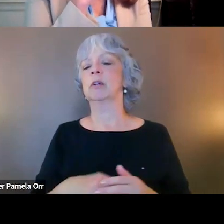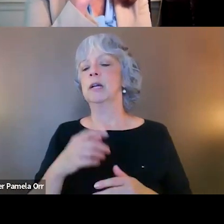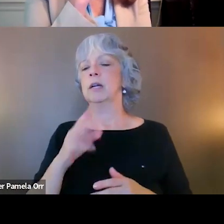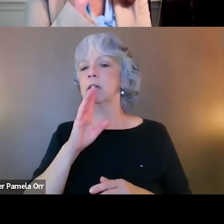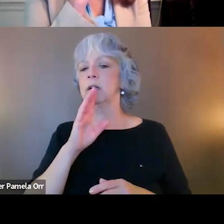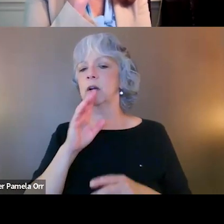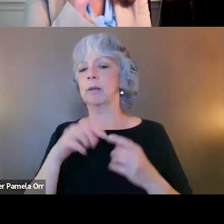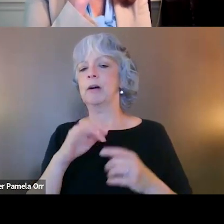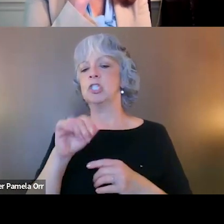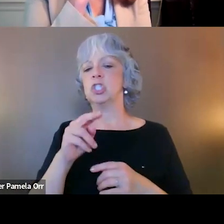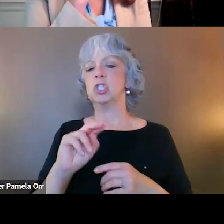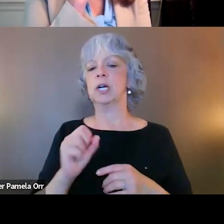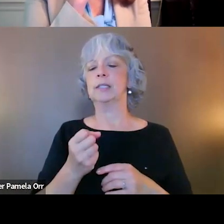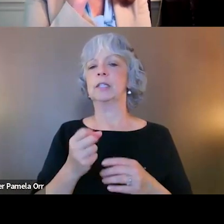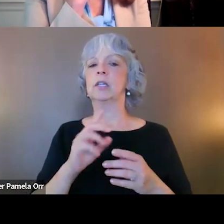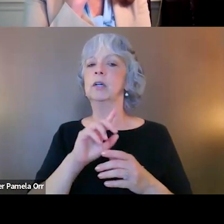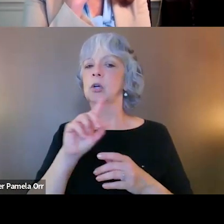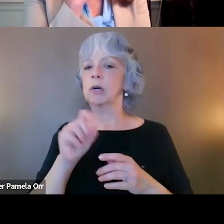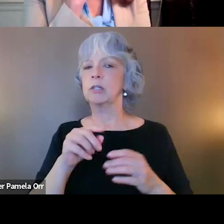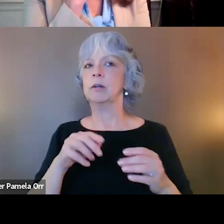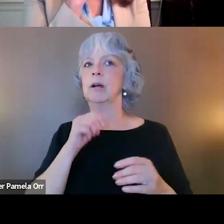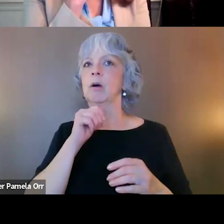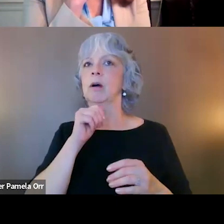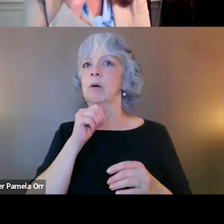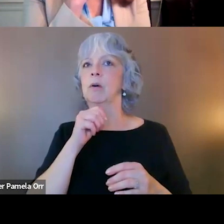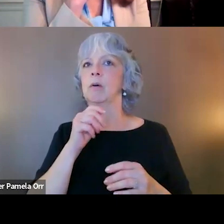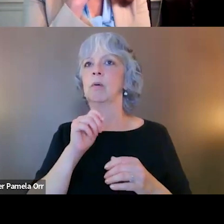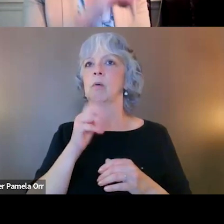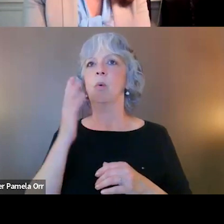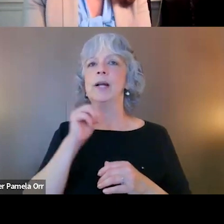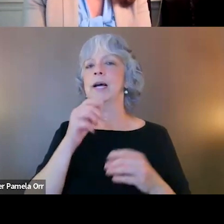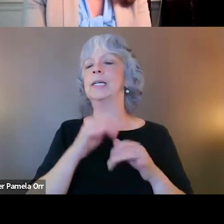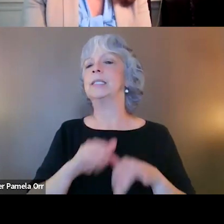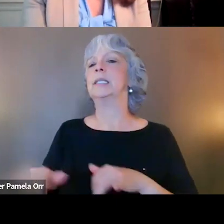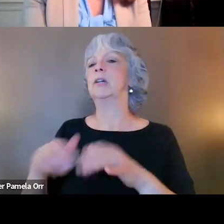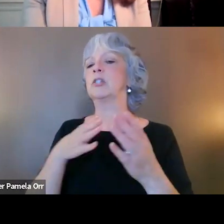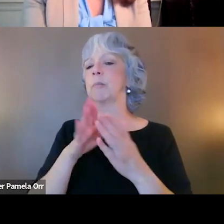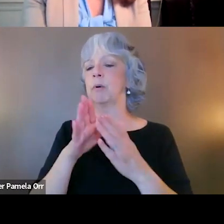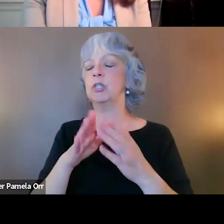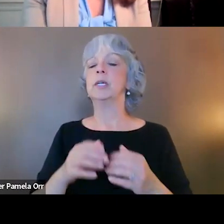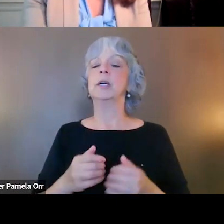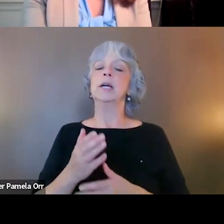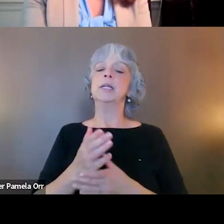a more standardized approach and here's where this is both can be with a good and bad thing. In some sense, it's a good thing